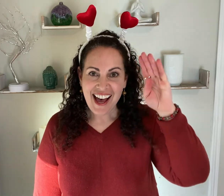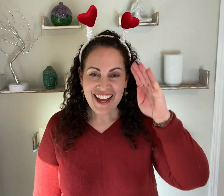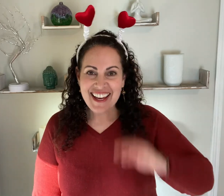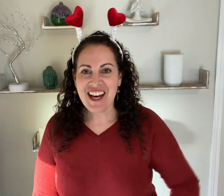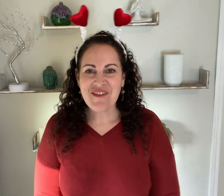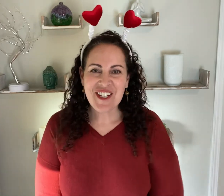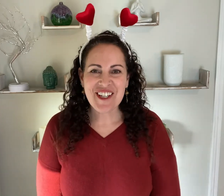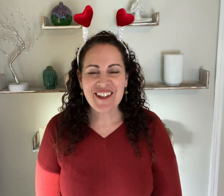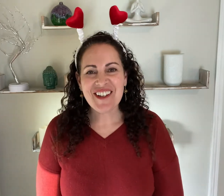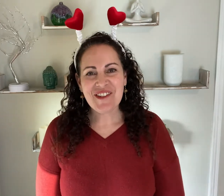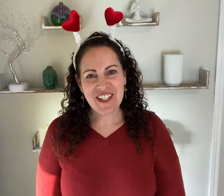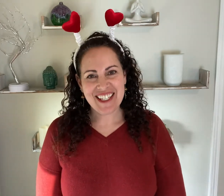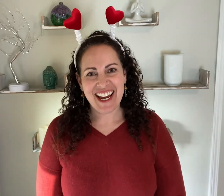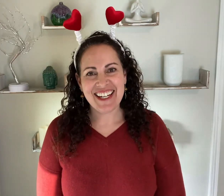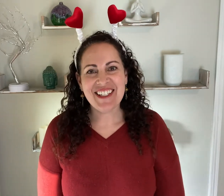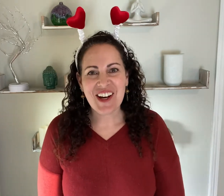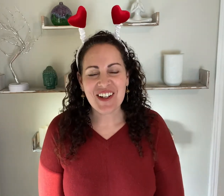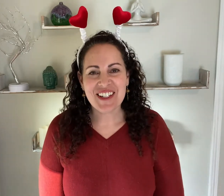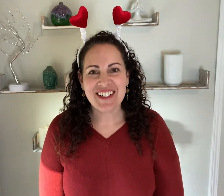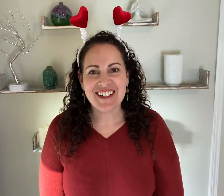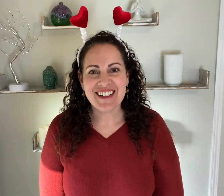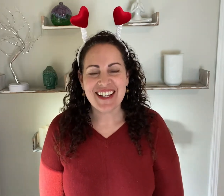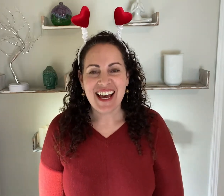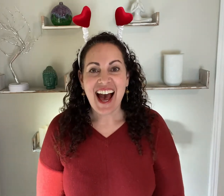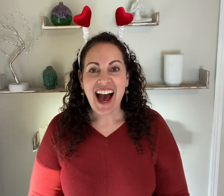Hi I'm Shira with Tiny Talkers.